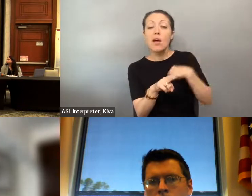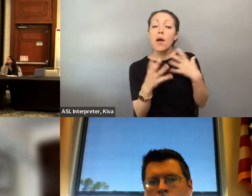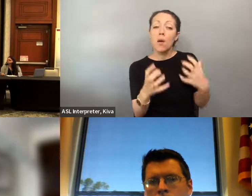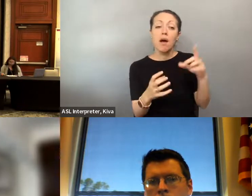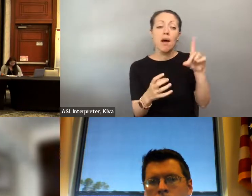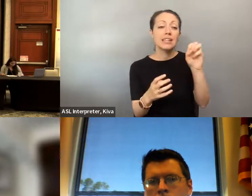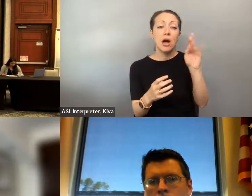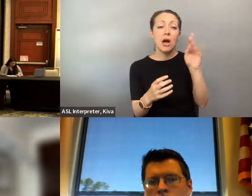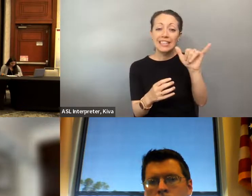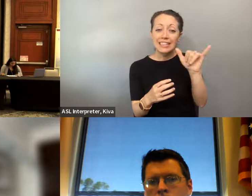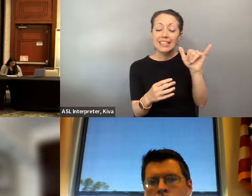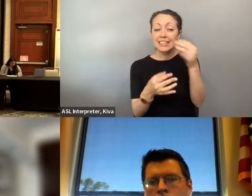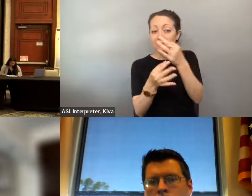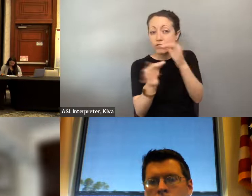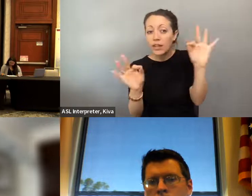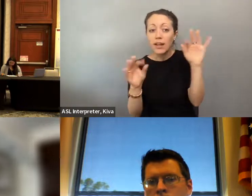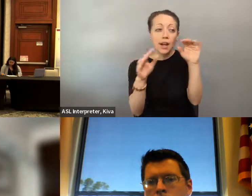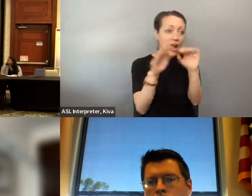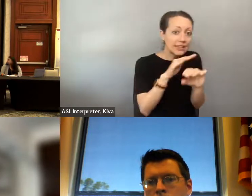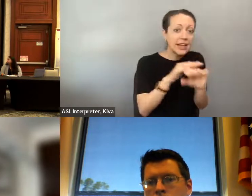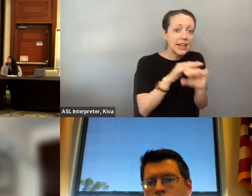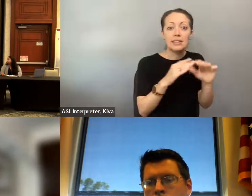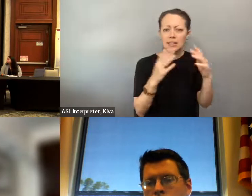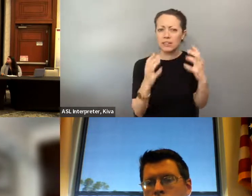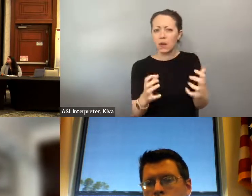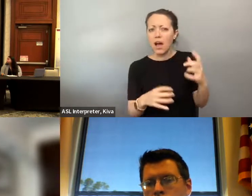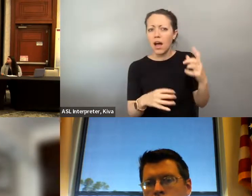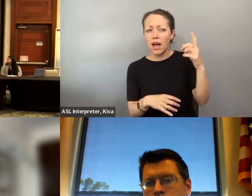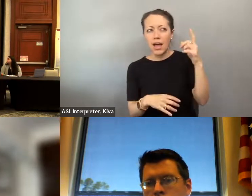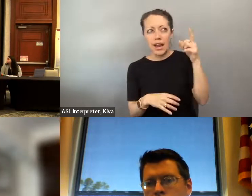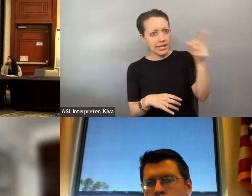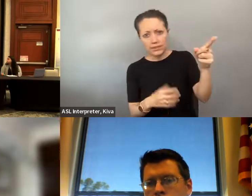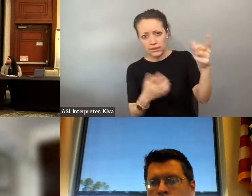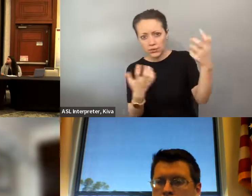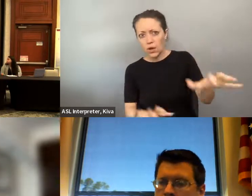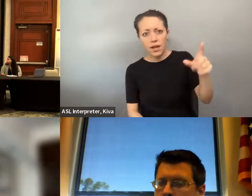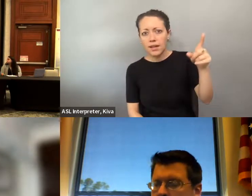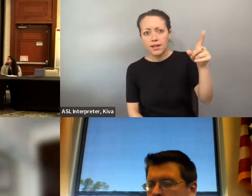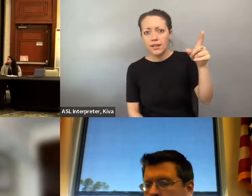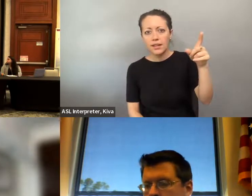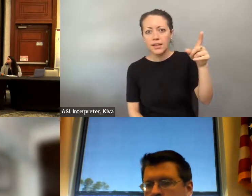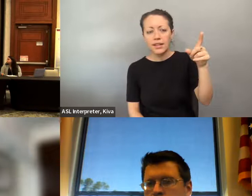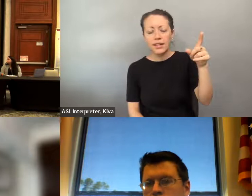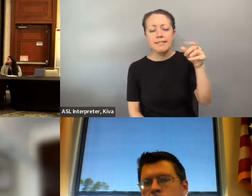And the reason that -- that that creates -- ought to create a great deal of concern for those that care about brand nationally, and the reason that that creates ought to create a great deal of concern for those of us who care about democracy and access is that he is he is functioning in a way that is no longer accountable.